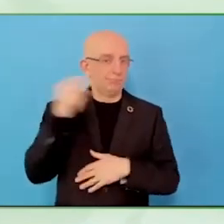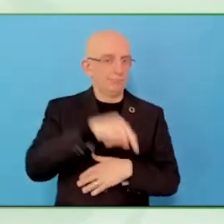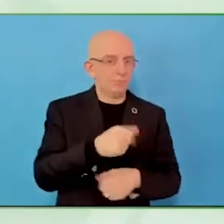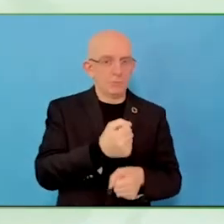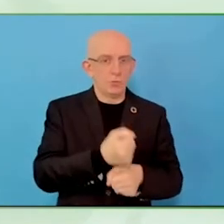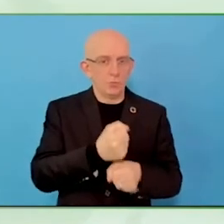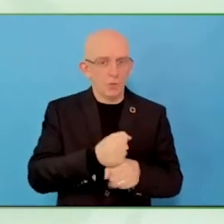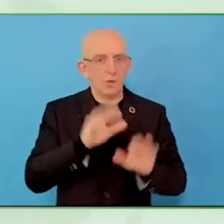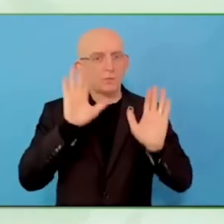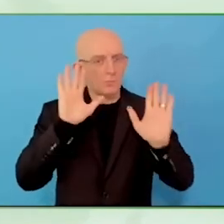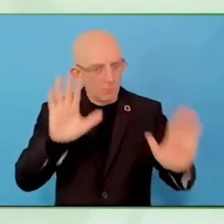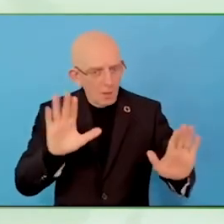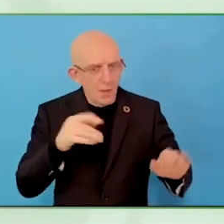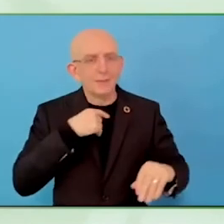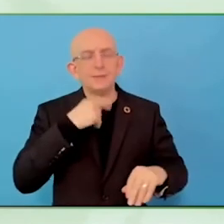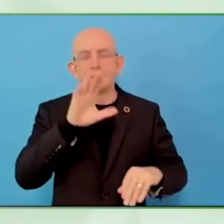Less noise. Less people.